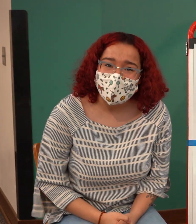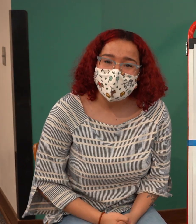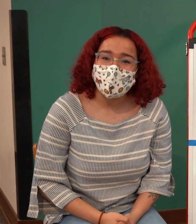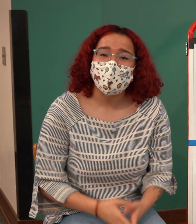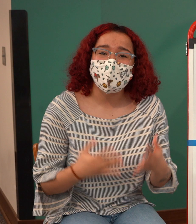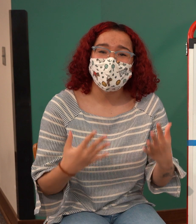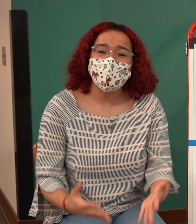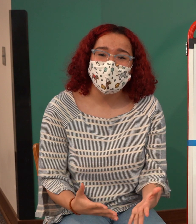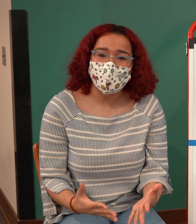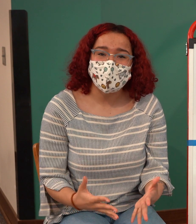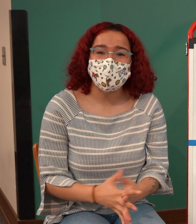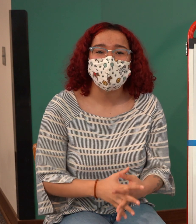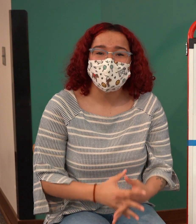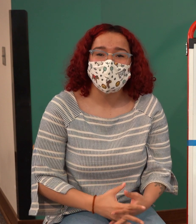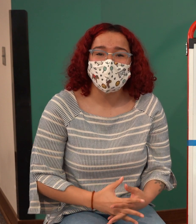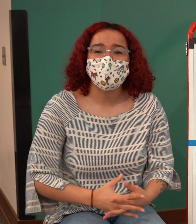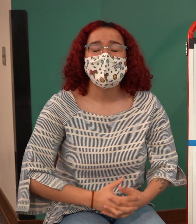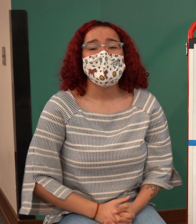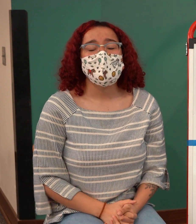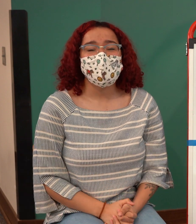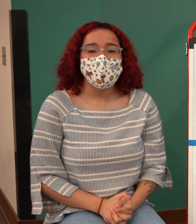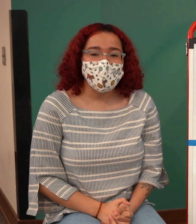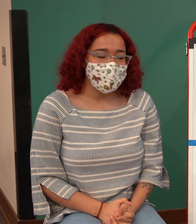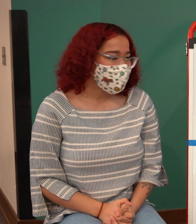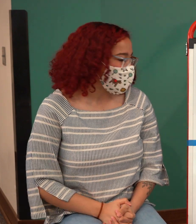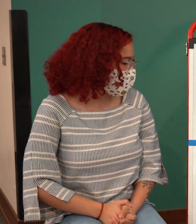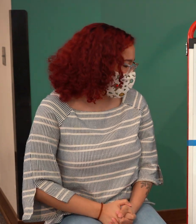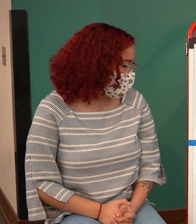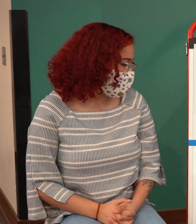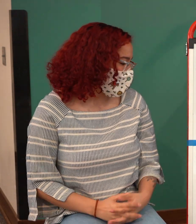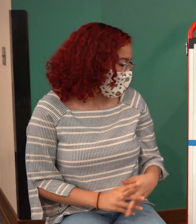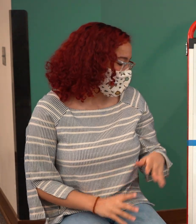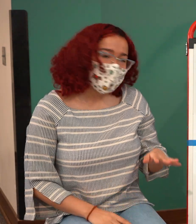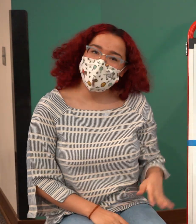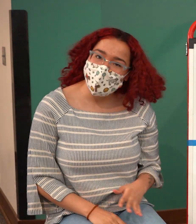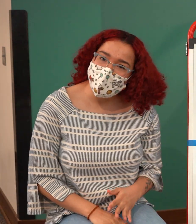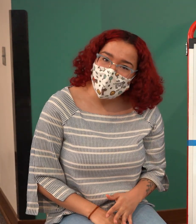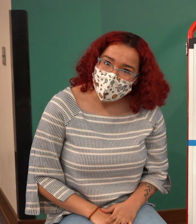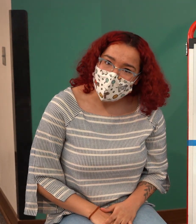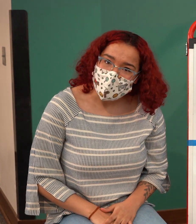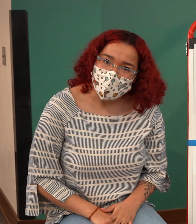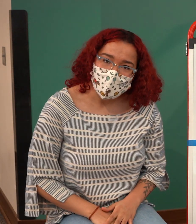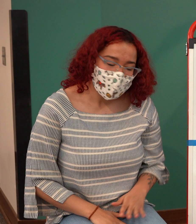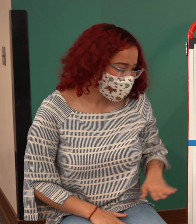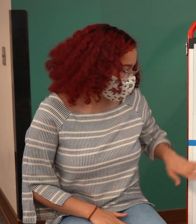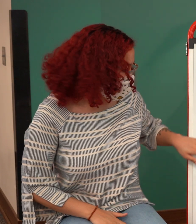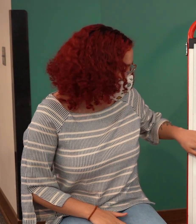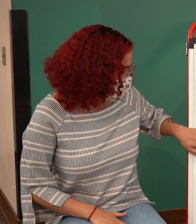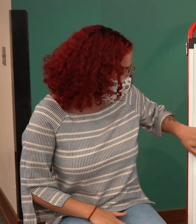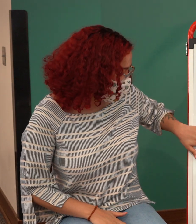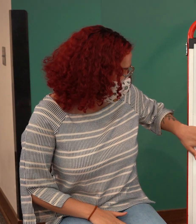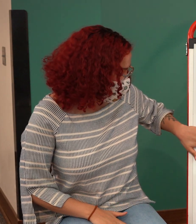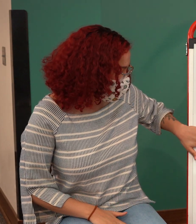I'm so excited for this story time today, and before we get started we're gonna do what we always do and we're gonna look at our visual schedule for our story time, okay?